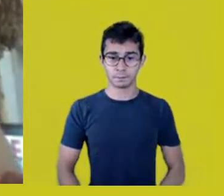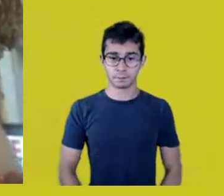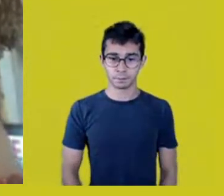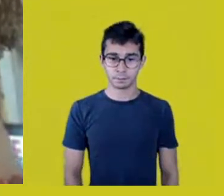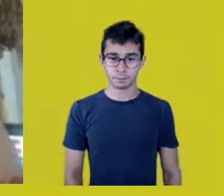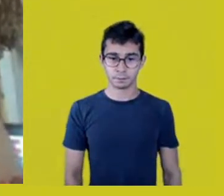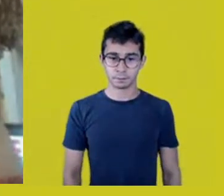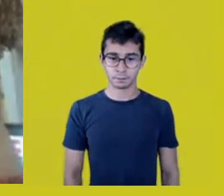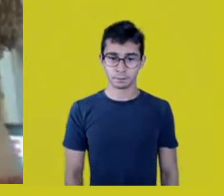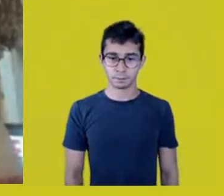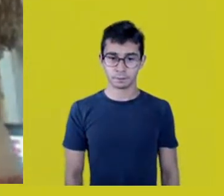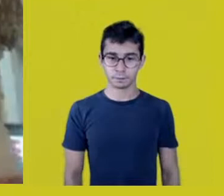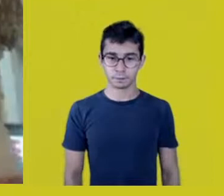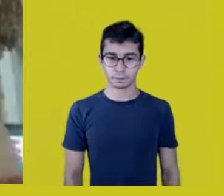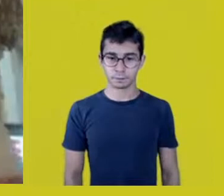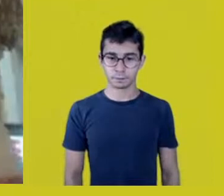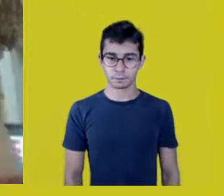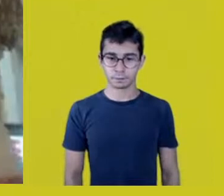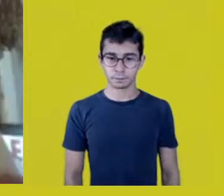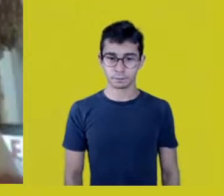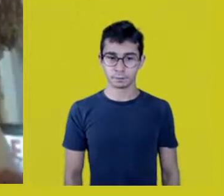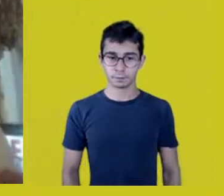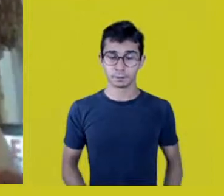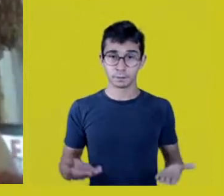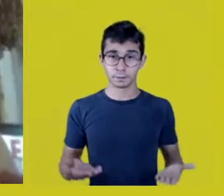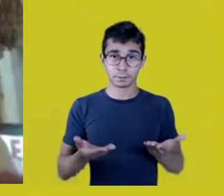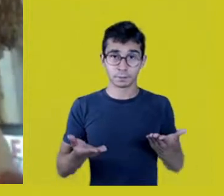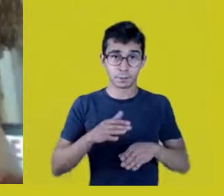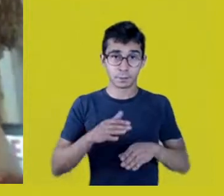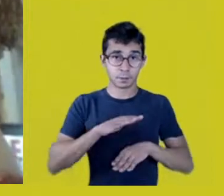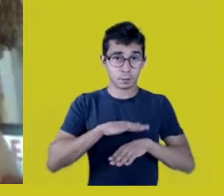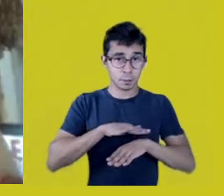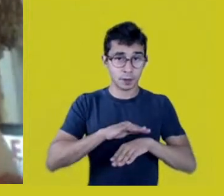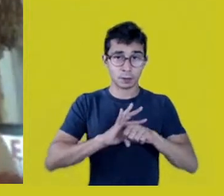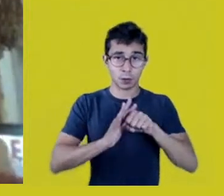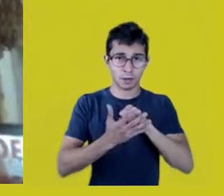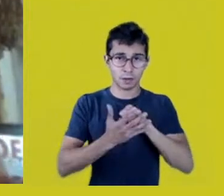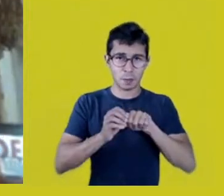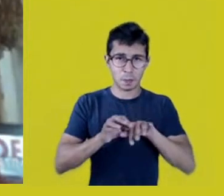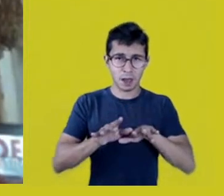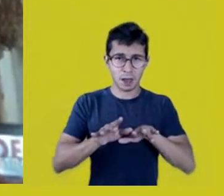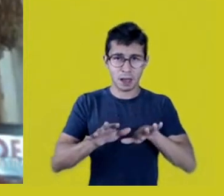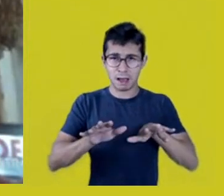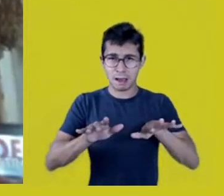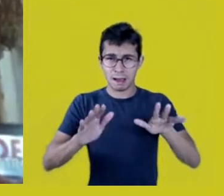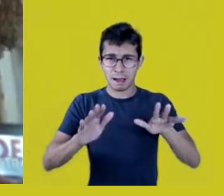And we, pandemic notwithstanding, have to face these invasions,